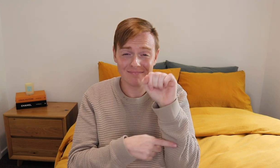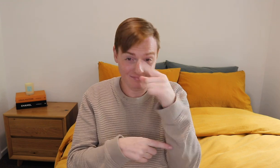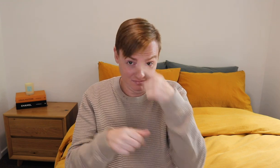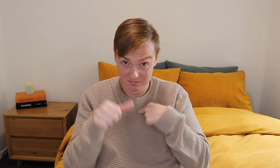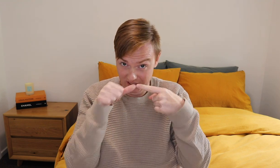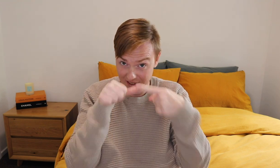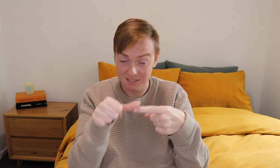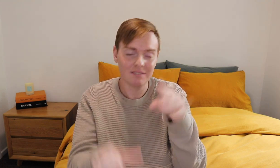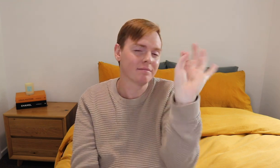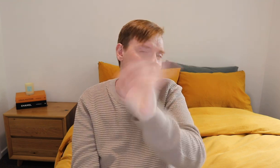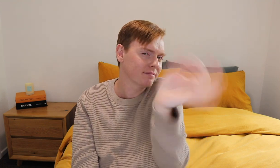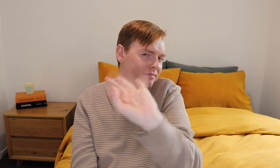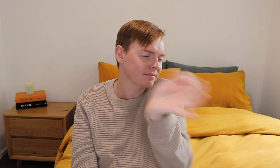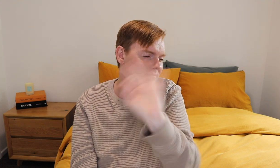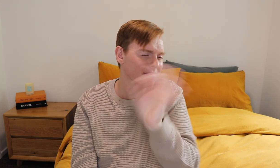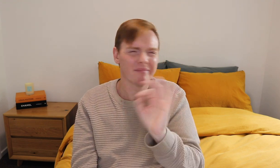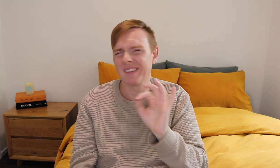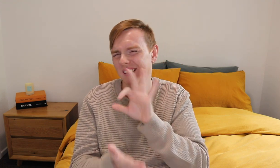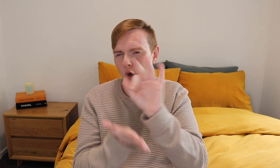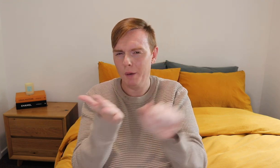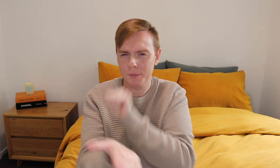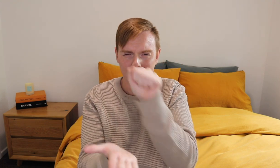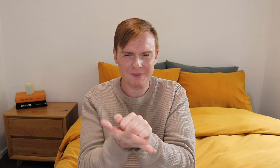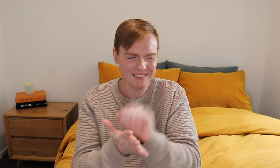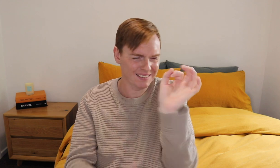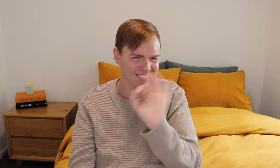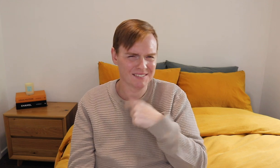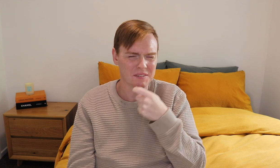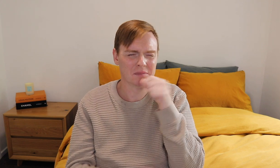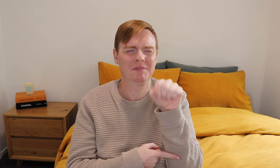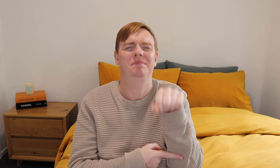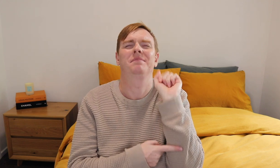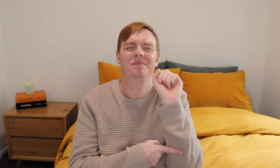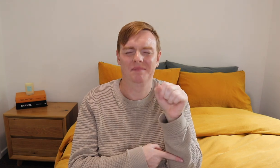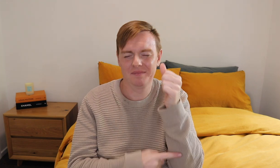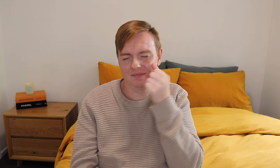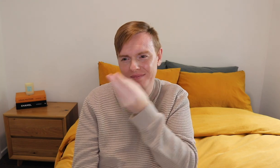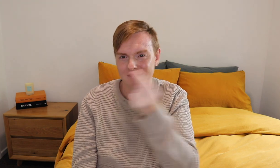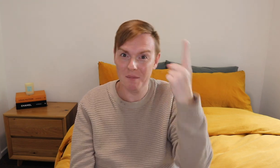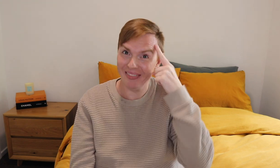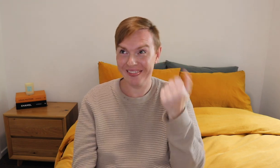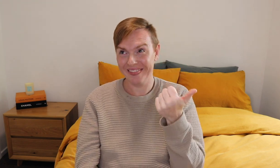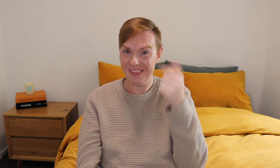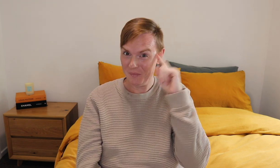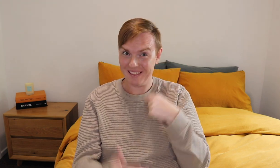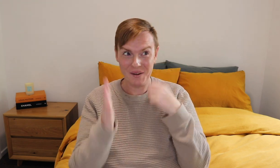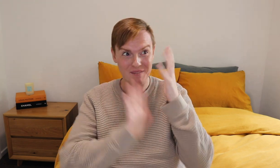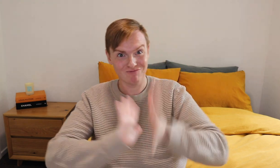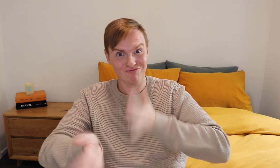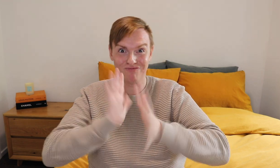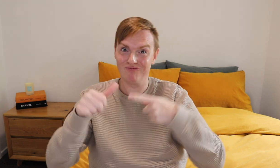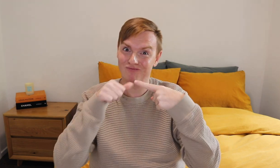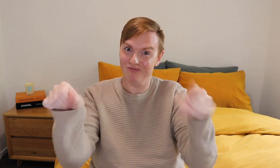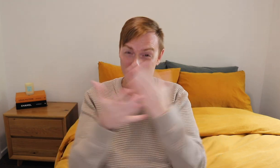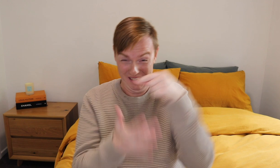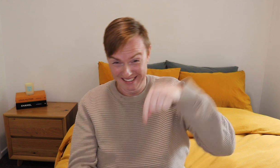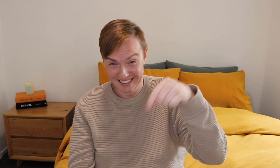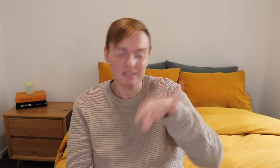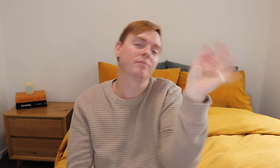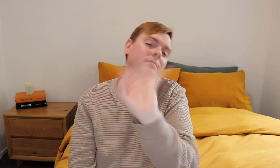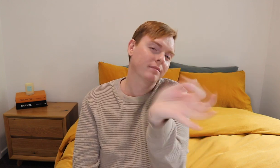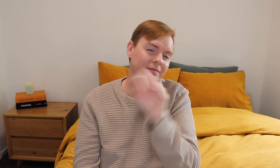I won't answer it because it's inappropriate. People might think I will signing (answer) on here but no I will not.